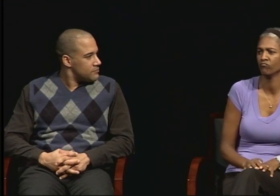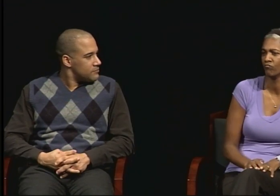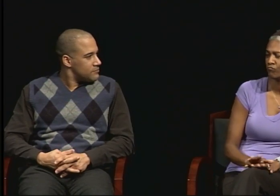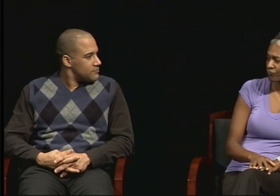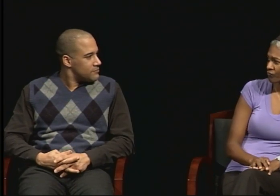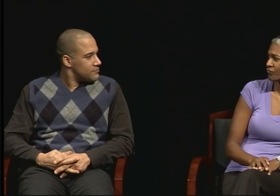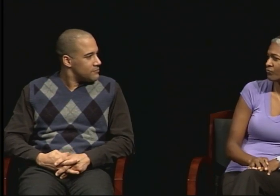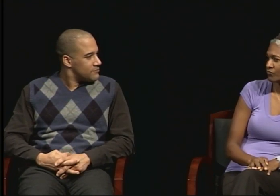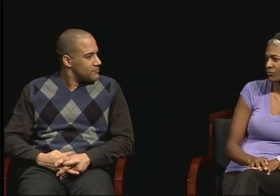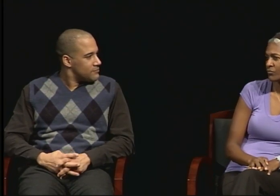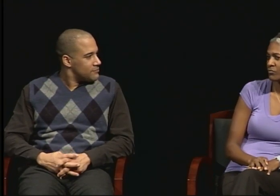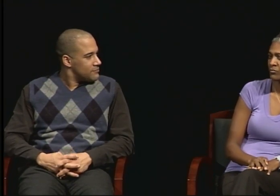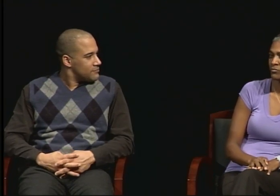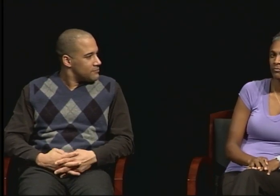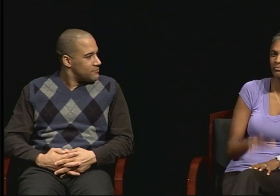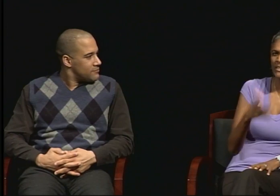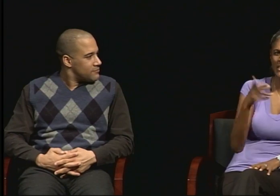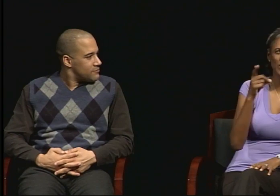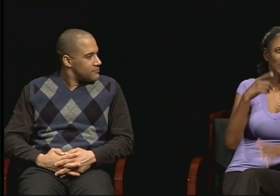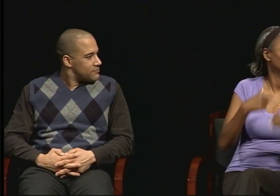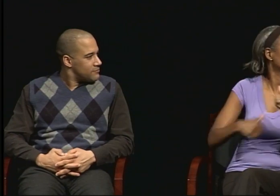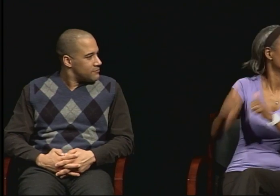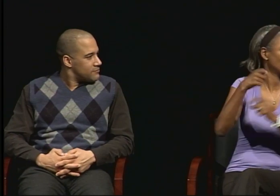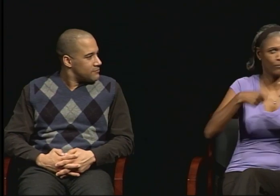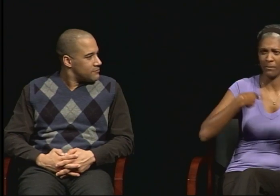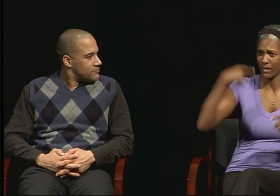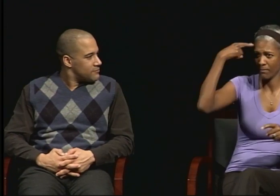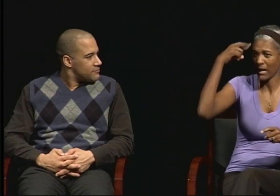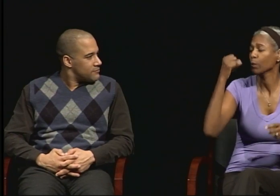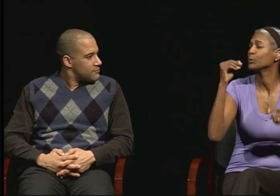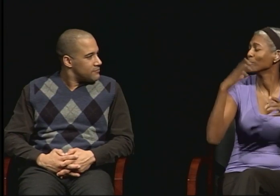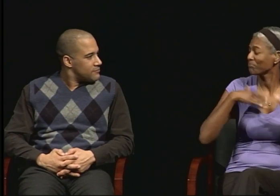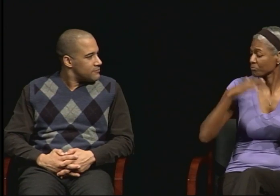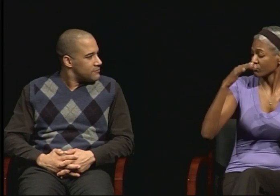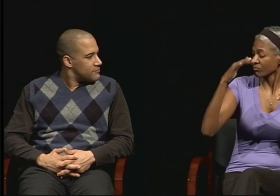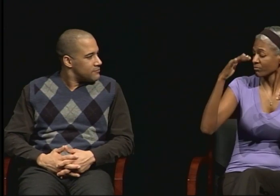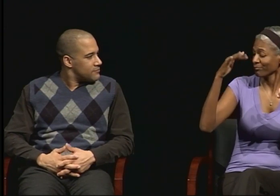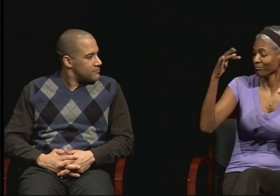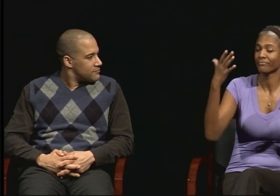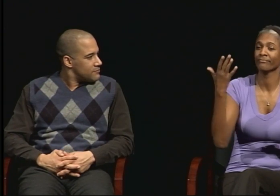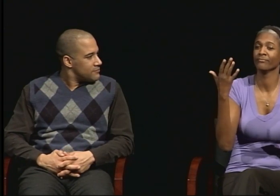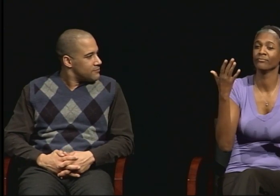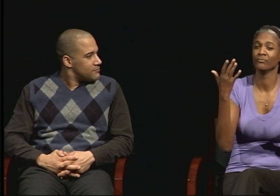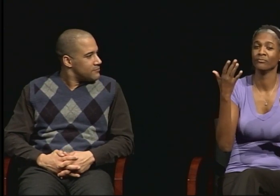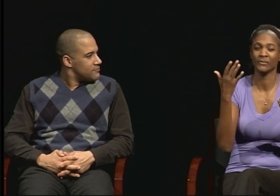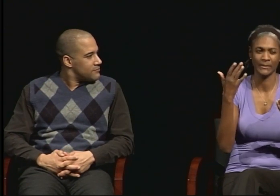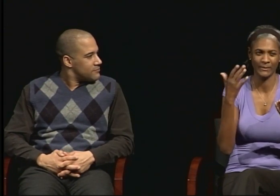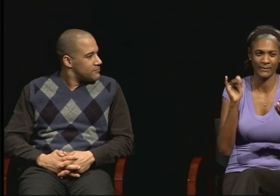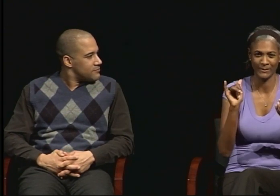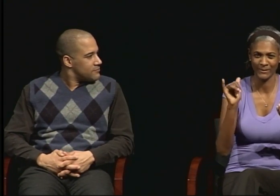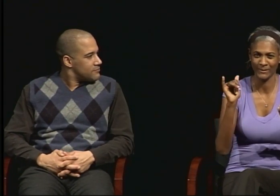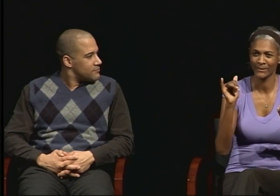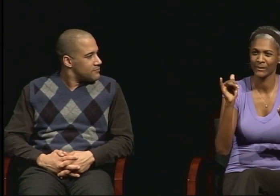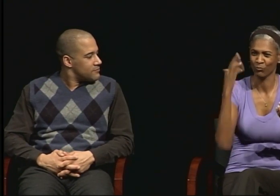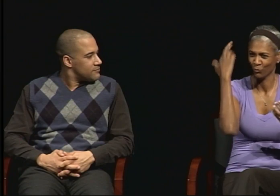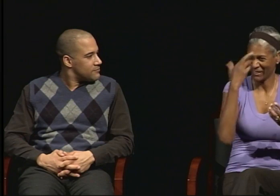was very far from my mind at that time. But then I realized that if I really wanted my dream job, I needed to get a PhD in order to do that.